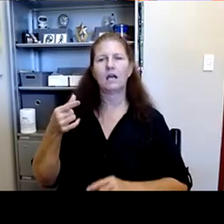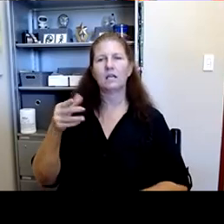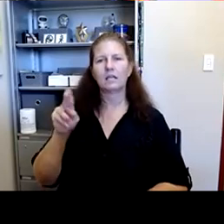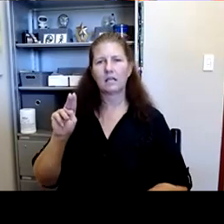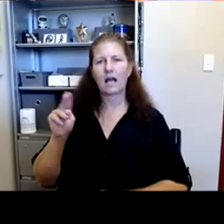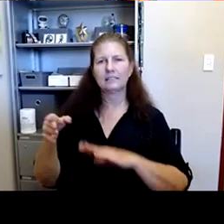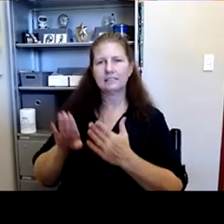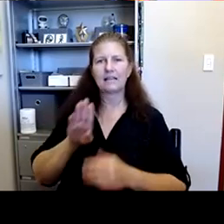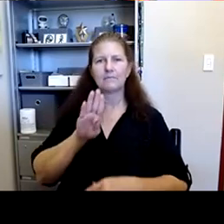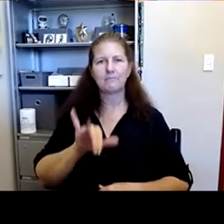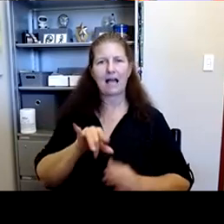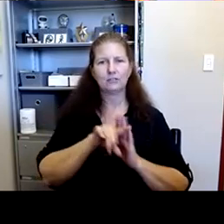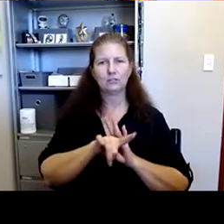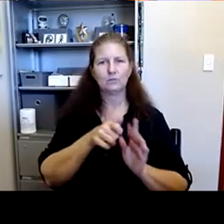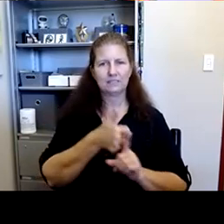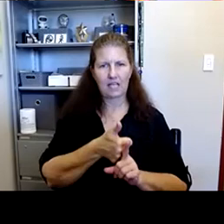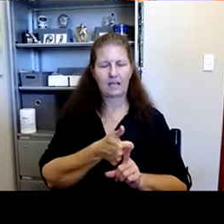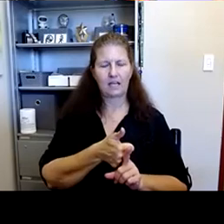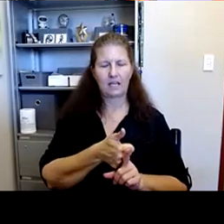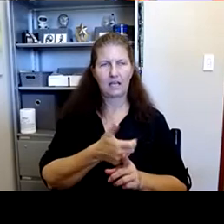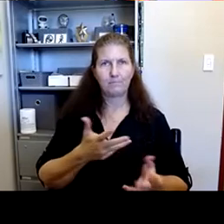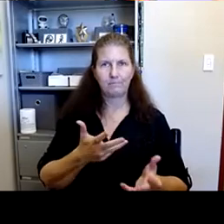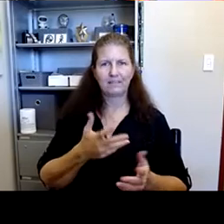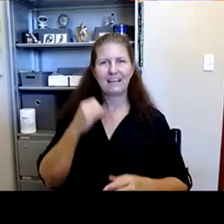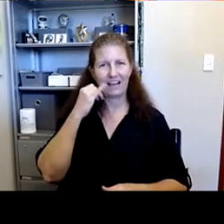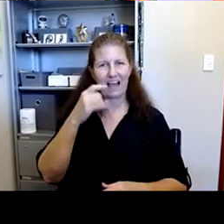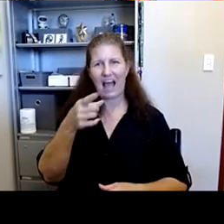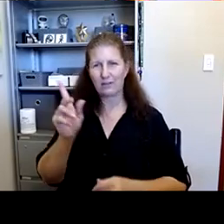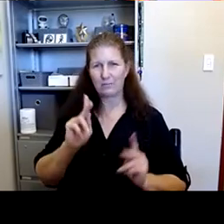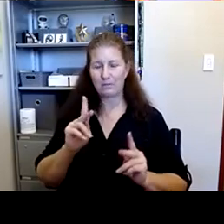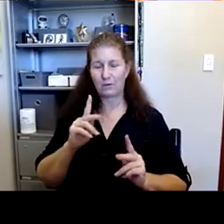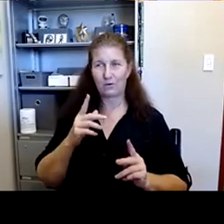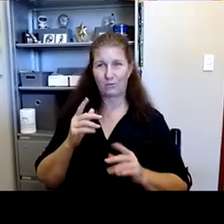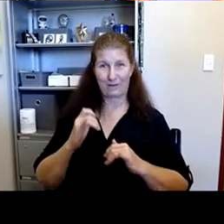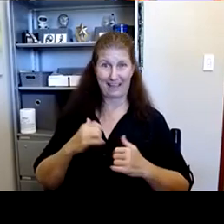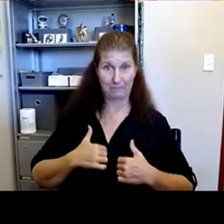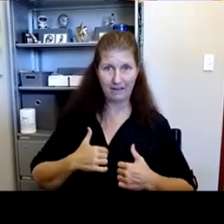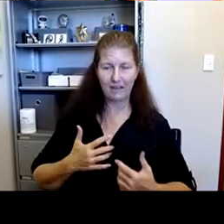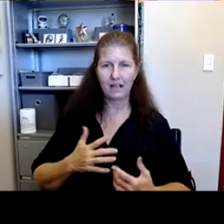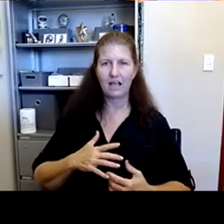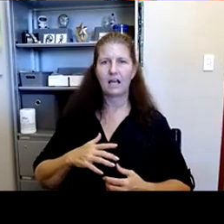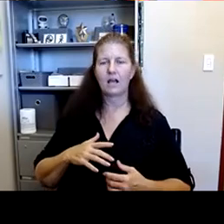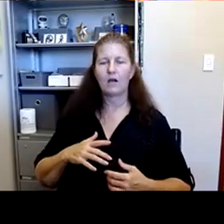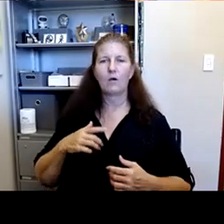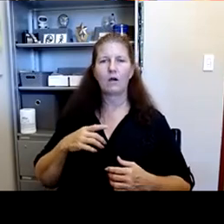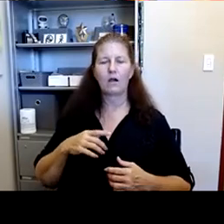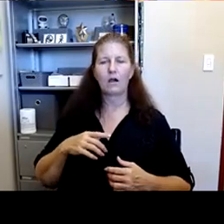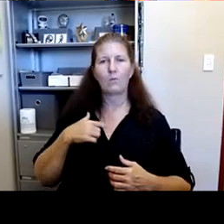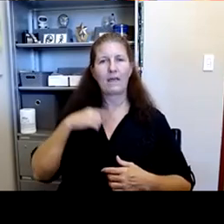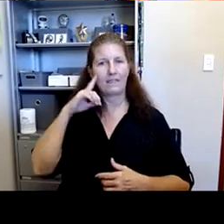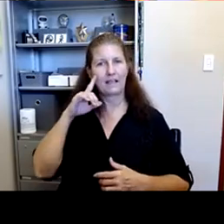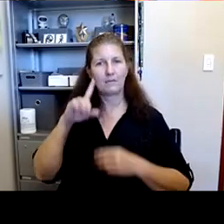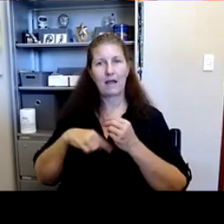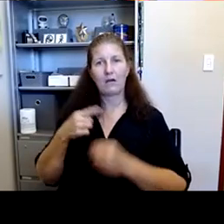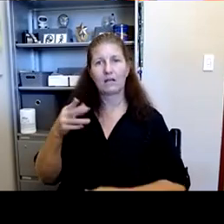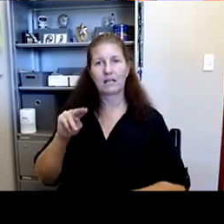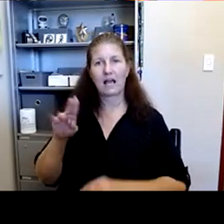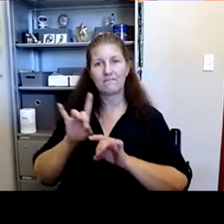Tobias Smith: Um, I think. Uh, if other folks in the audience are like me uh the the first thing one thinks about gun violence is um